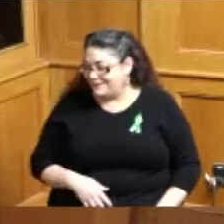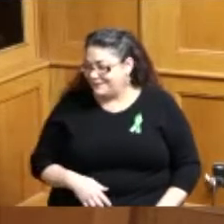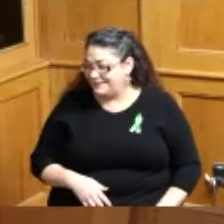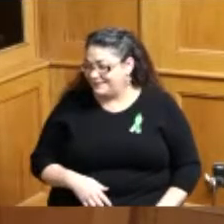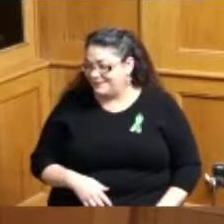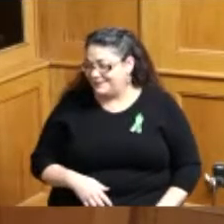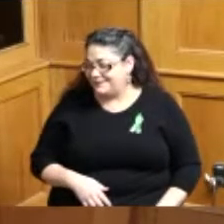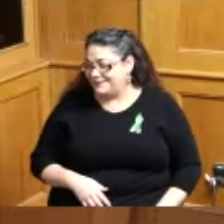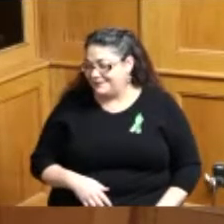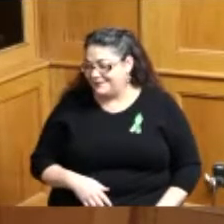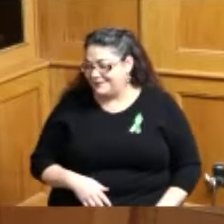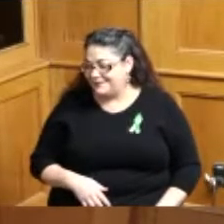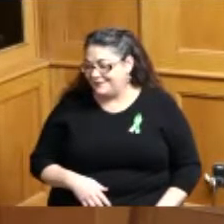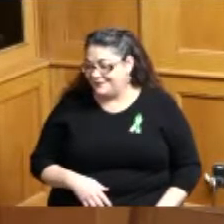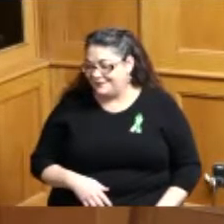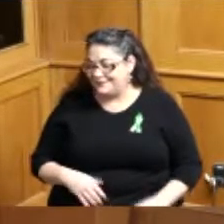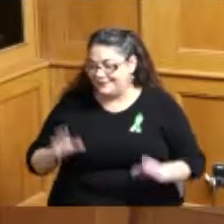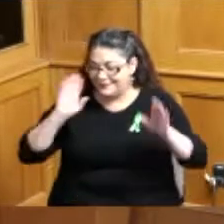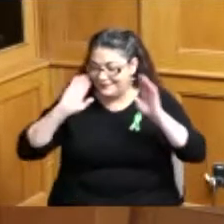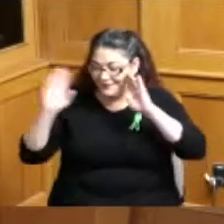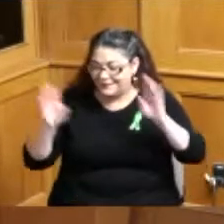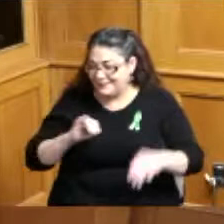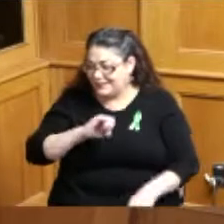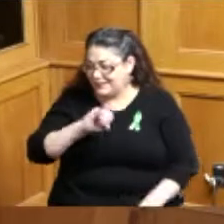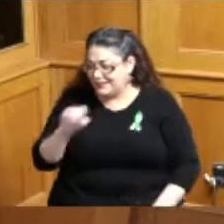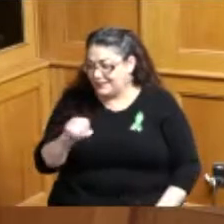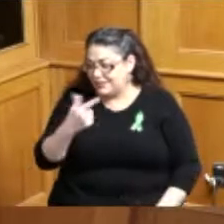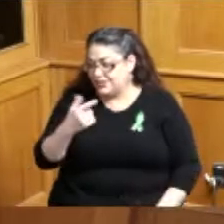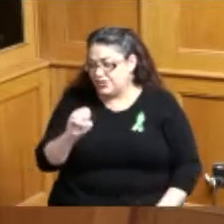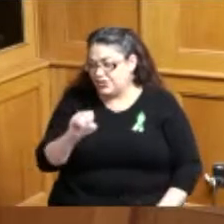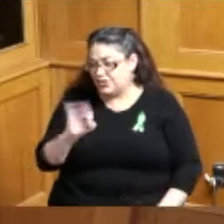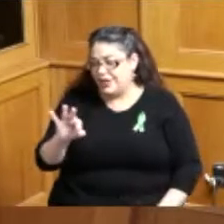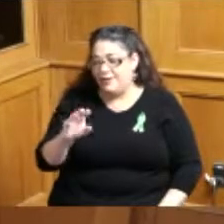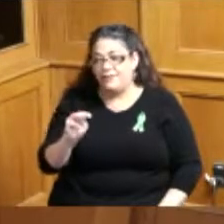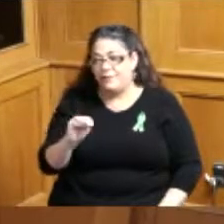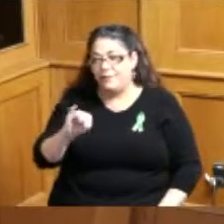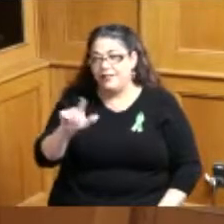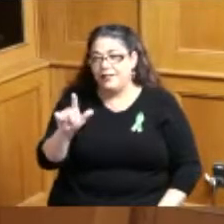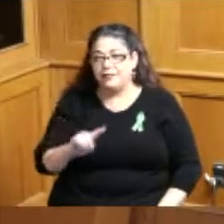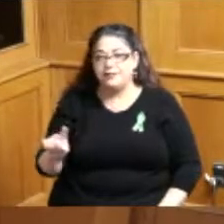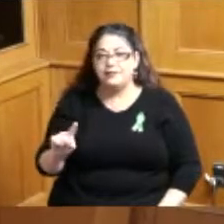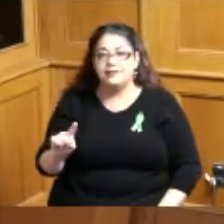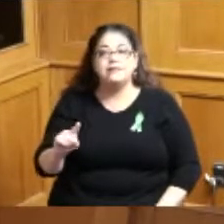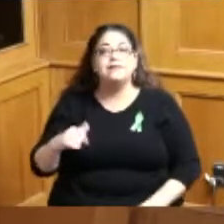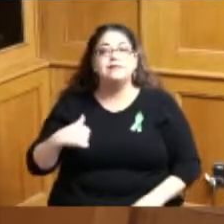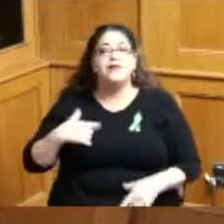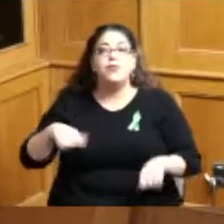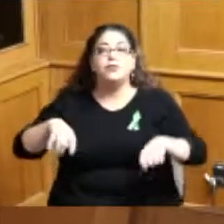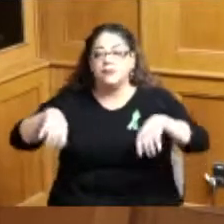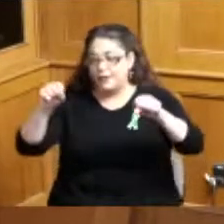hello board thanks so much my name is Jeff mills I'm the township Administrator for Colerain Township and I just wanted to take a couple of minutes to say thanks